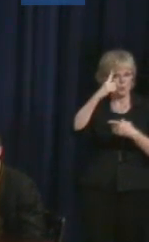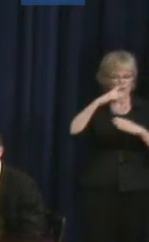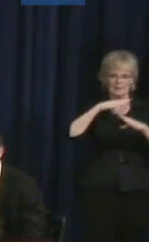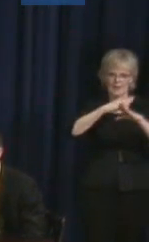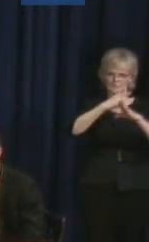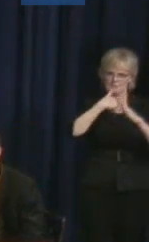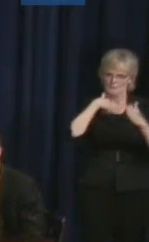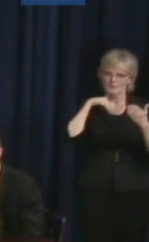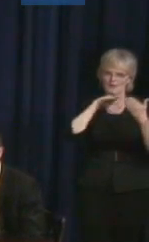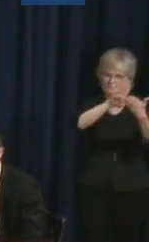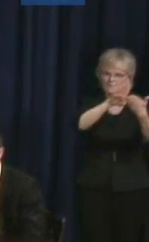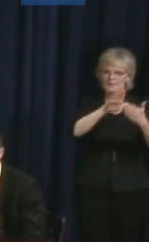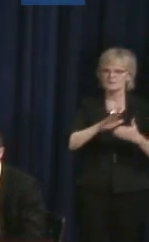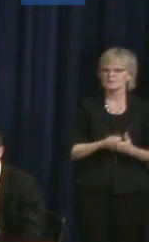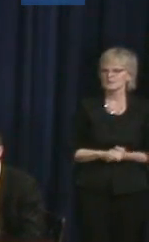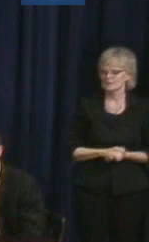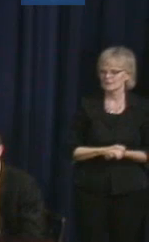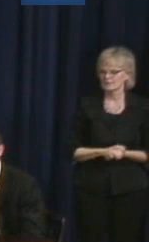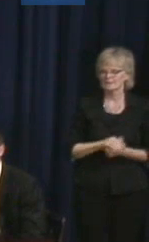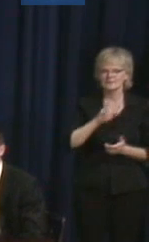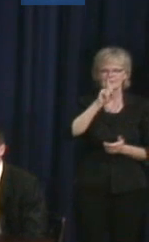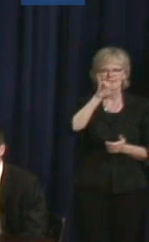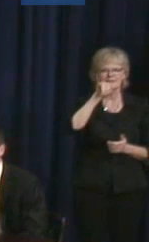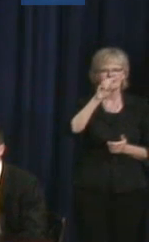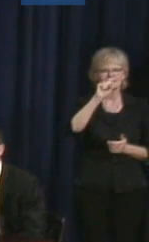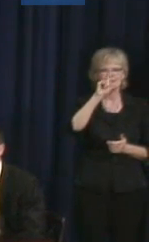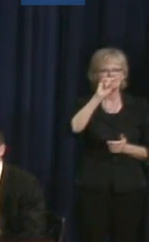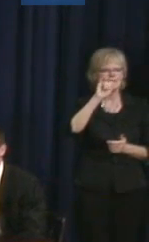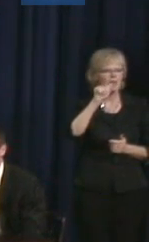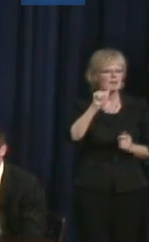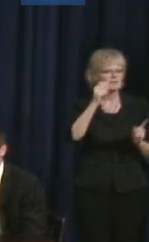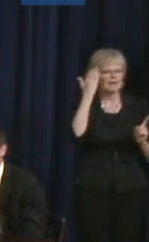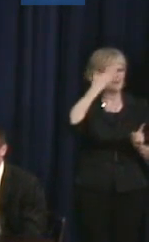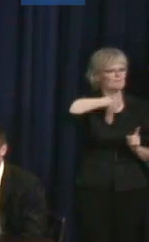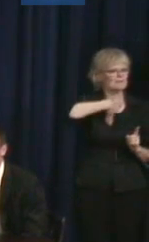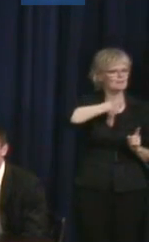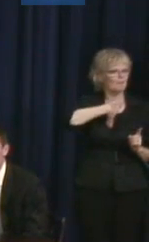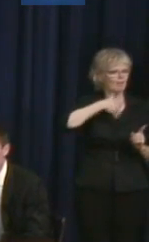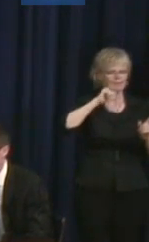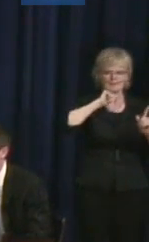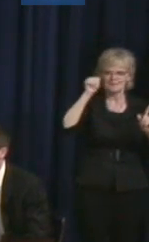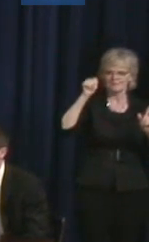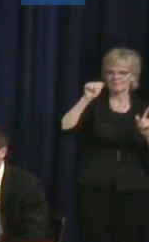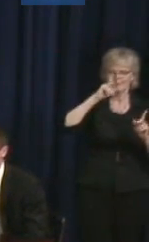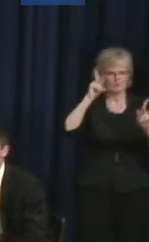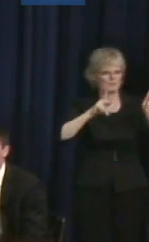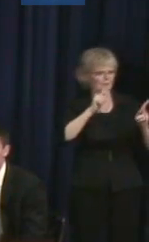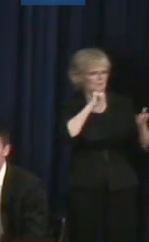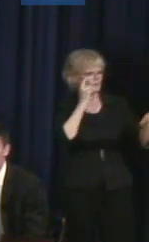dyslexia being a hidden disability. It's not obvious from looking at someone.